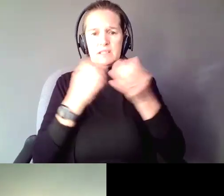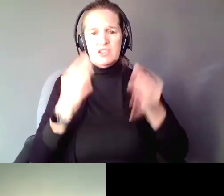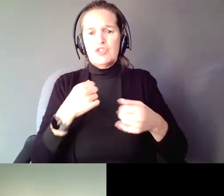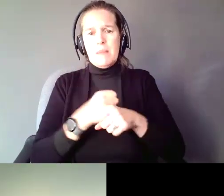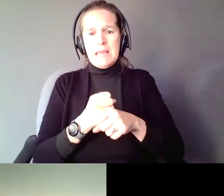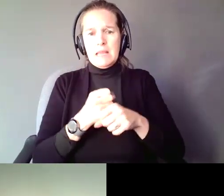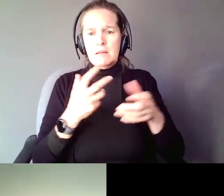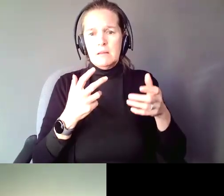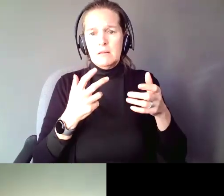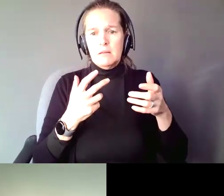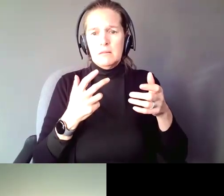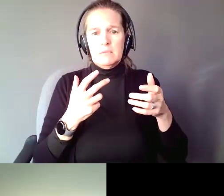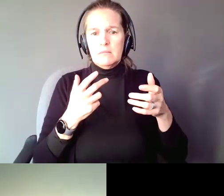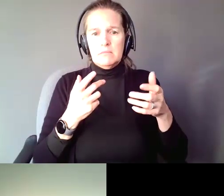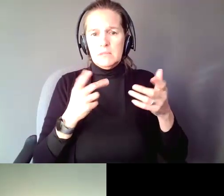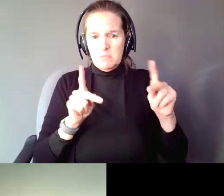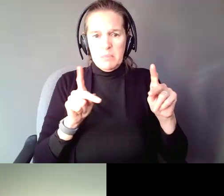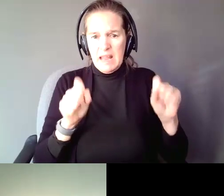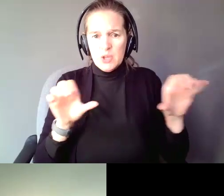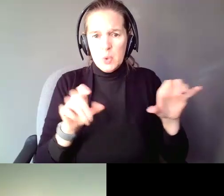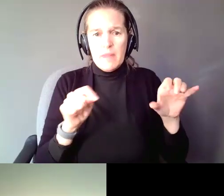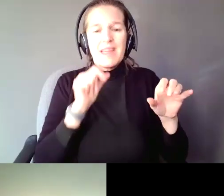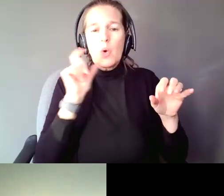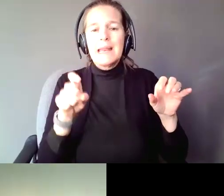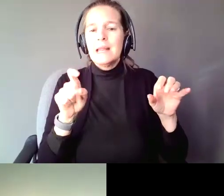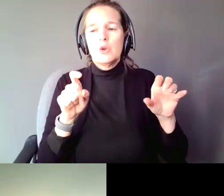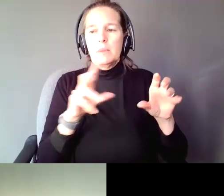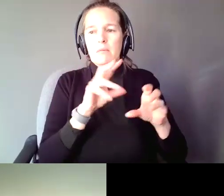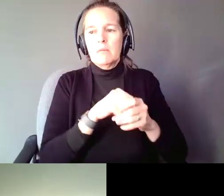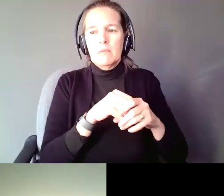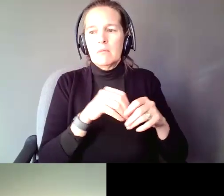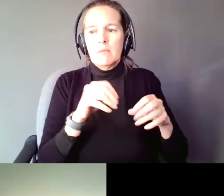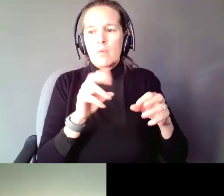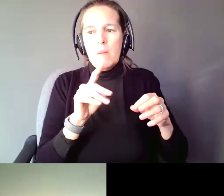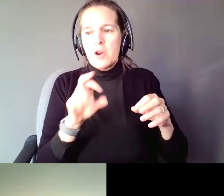They don't need to be on a Webinar like this. What they need Ambassadors and advocates to tell them,